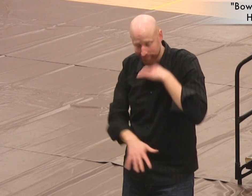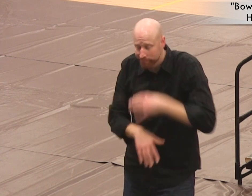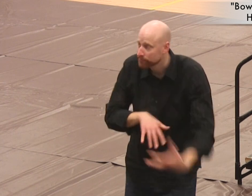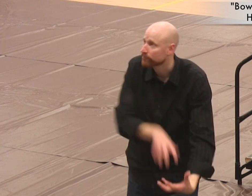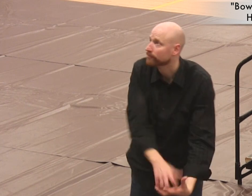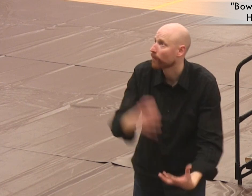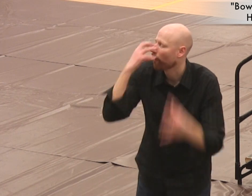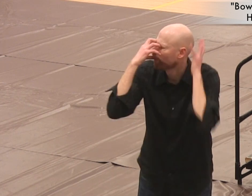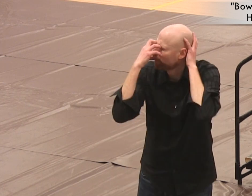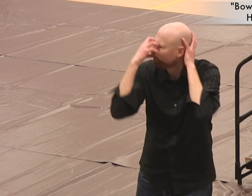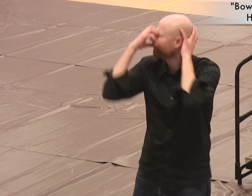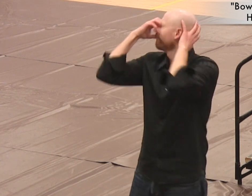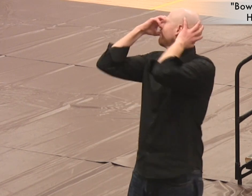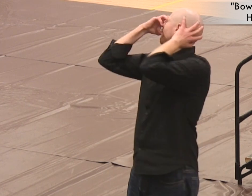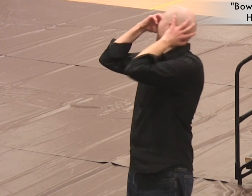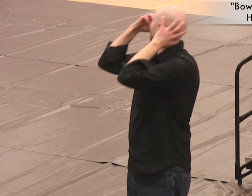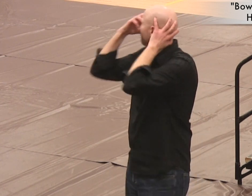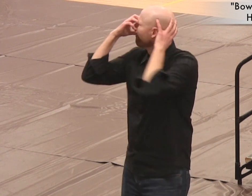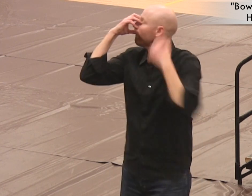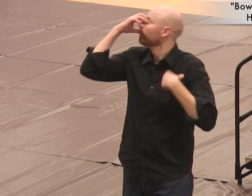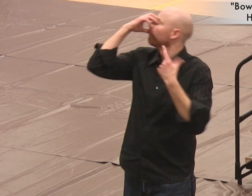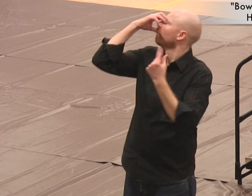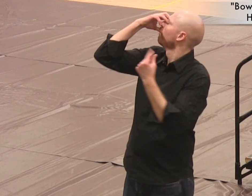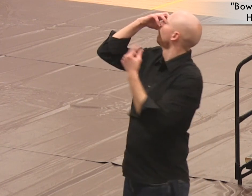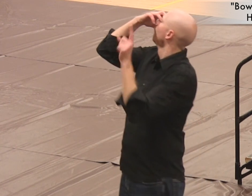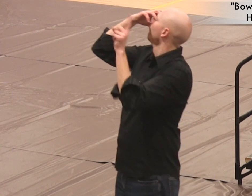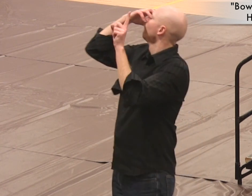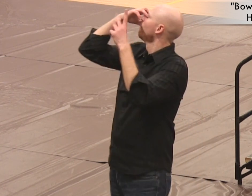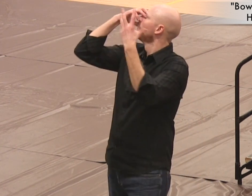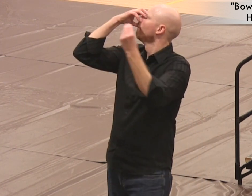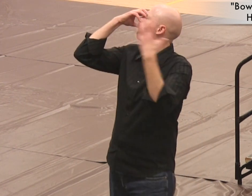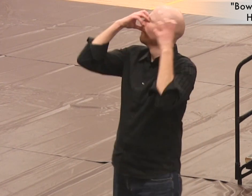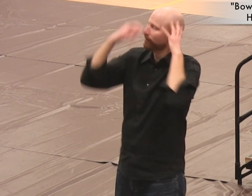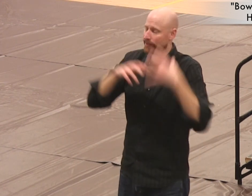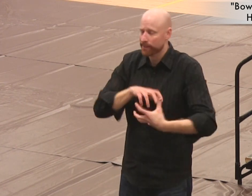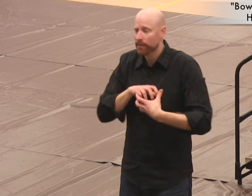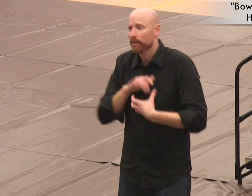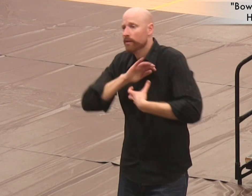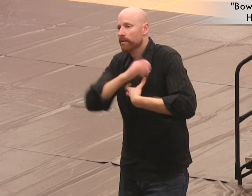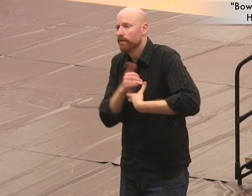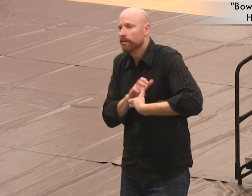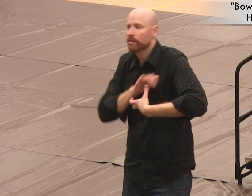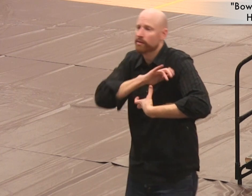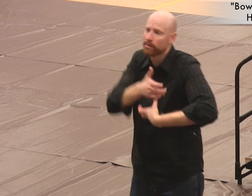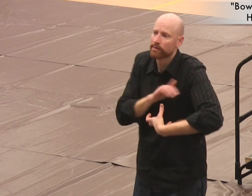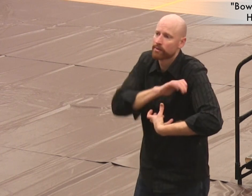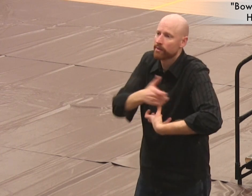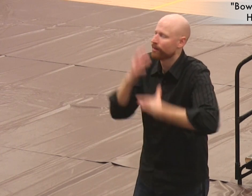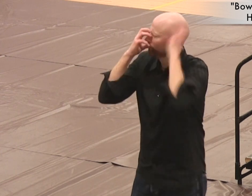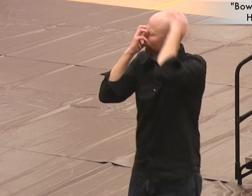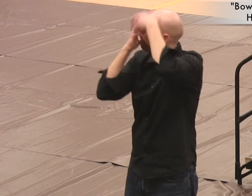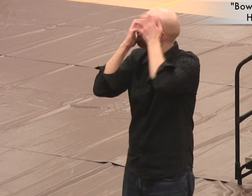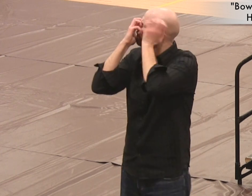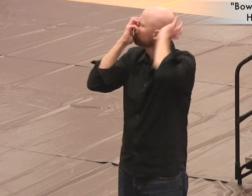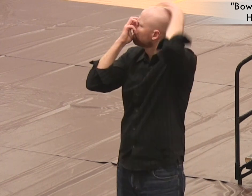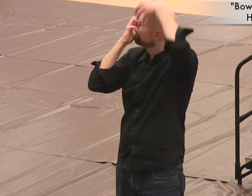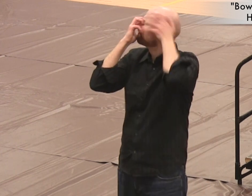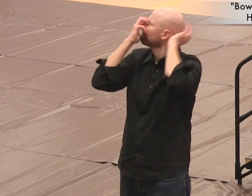As the bowler picked it up, it asked, “What are we doing, huh? Where are we going?” After the bowler polished the ball’s shiny head